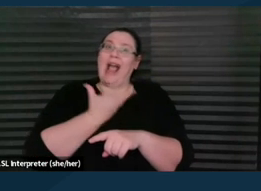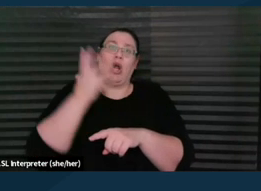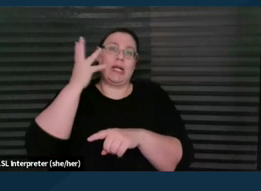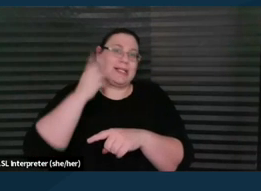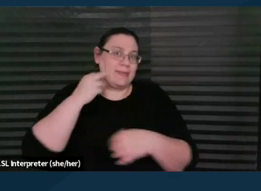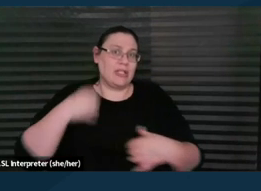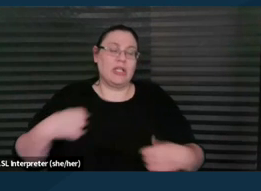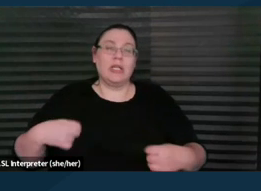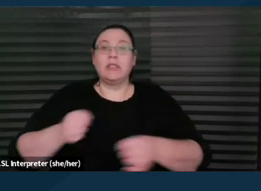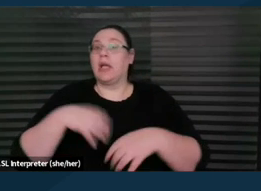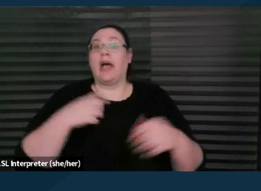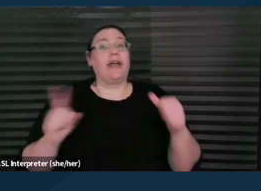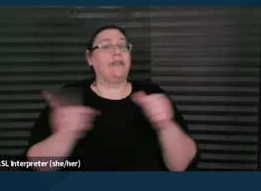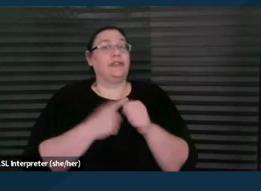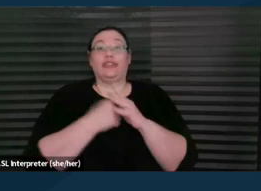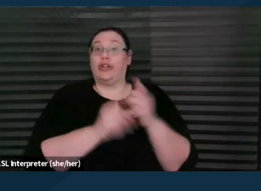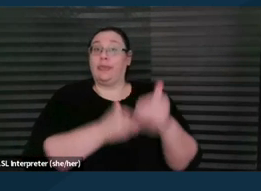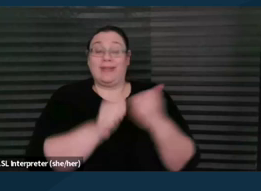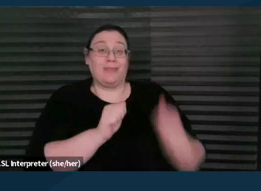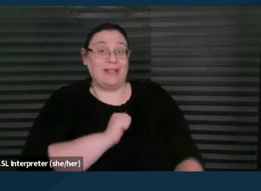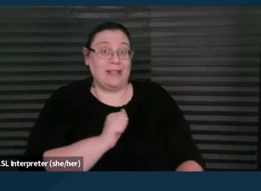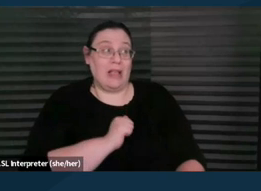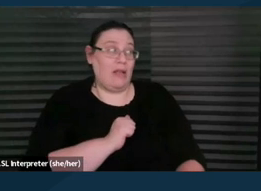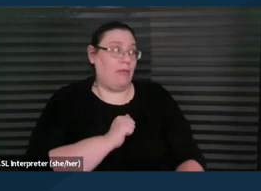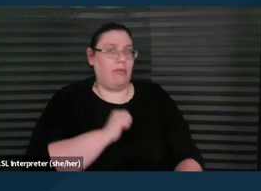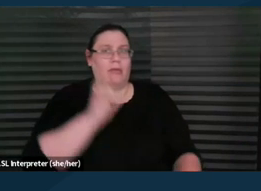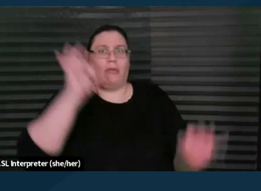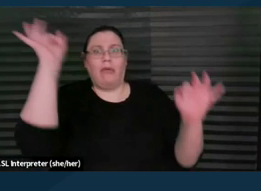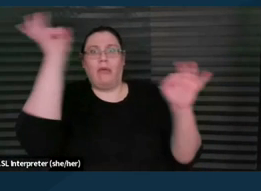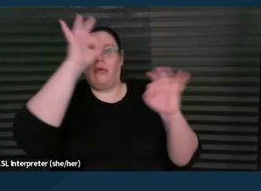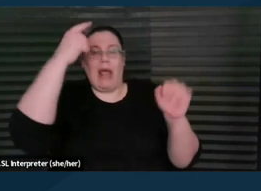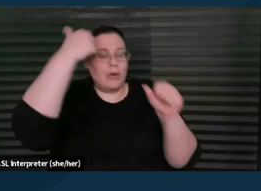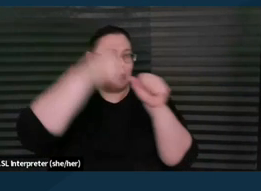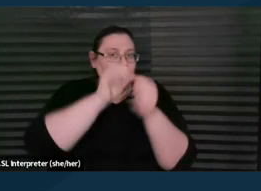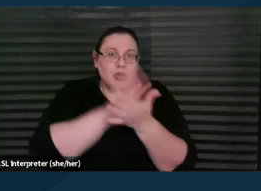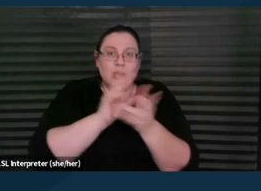when I started this process, I didn't know anything. I remember school district, and this is a true story,